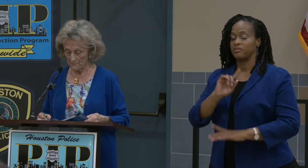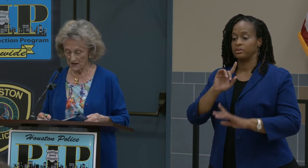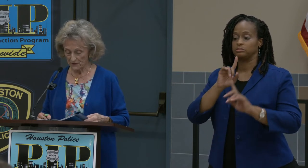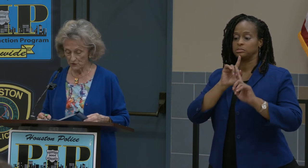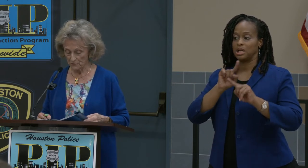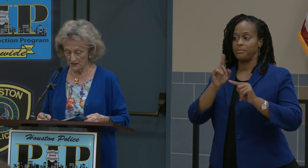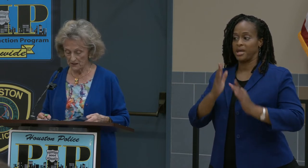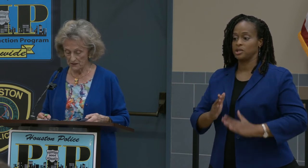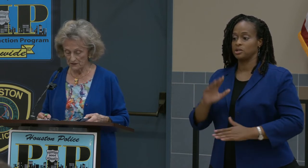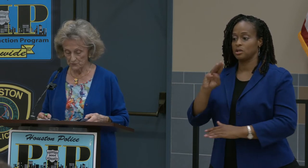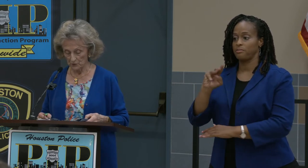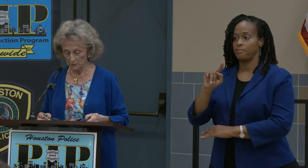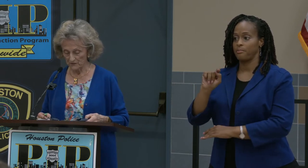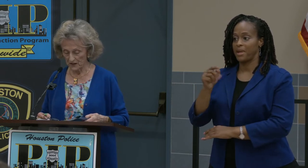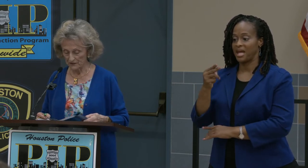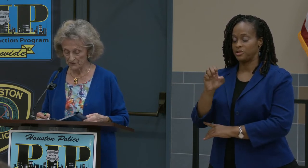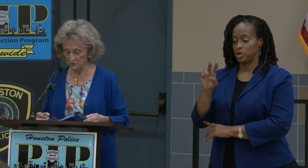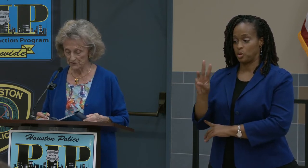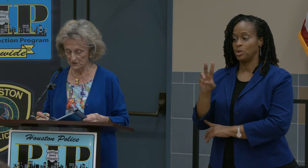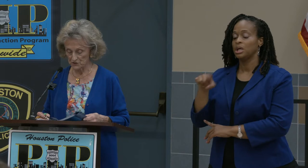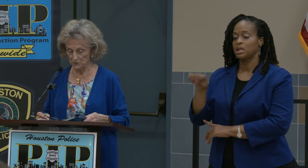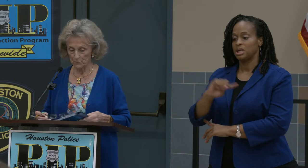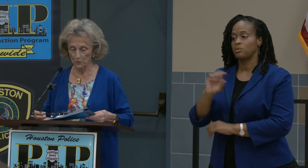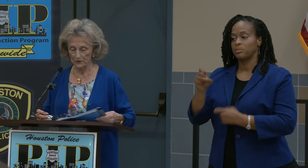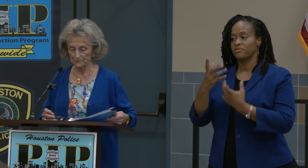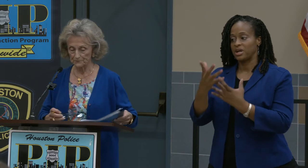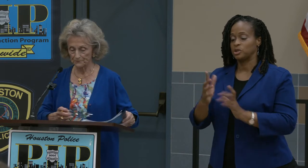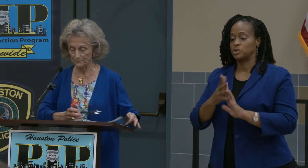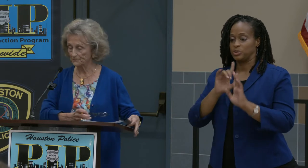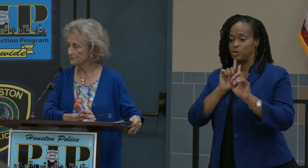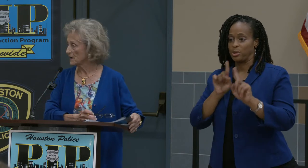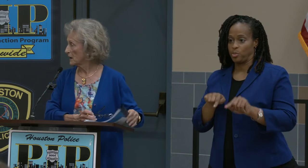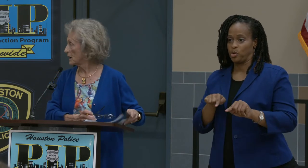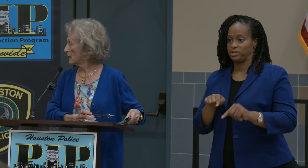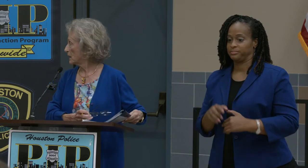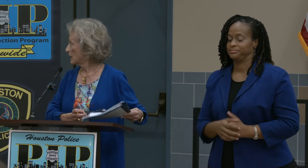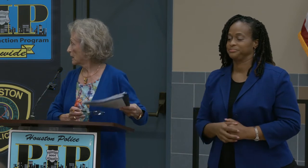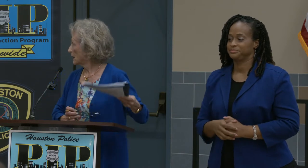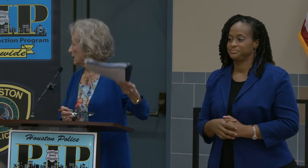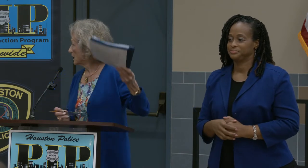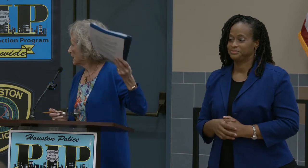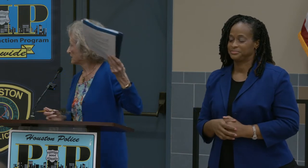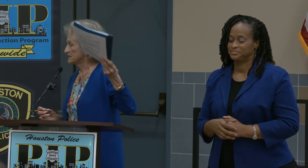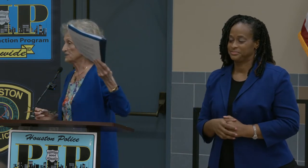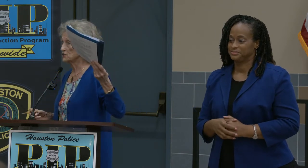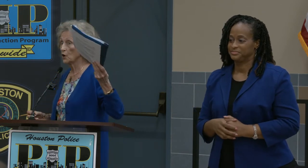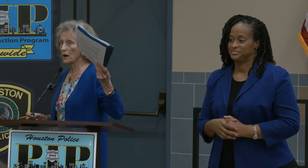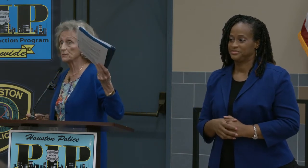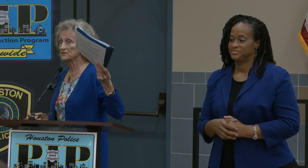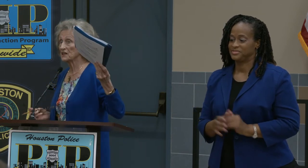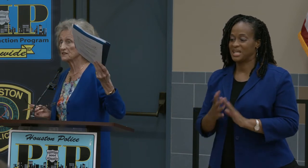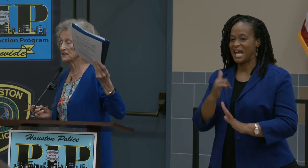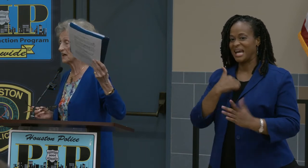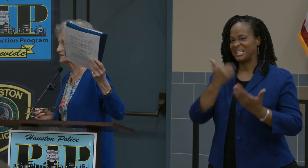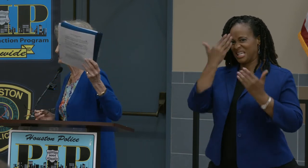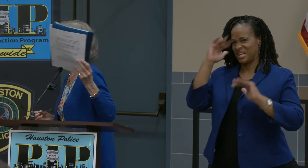Matthew May. He will provide us with this report. I didn't know I was standing next to him.